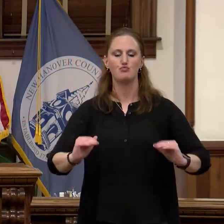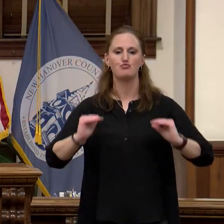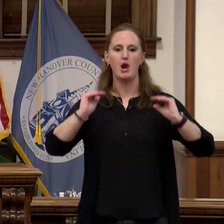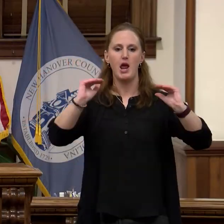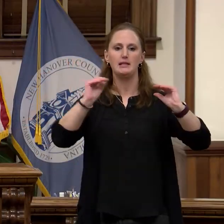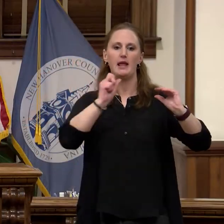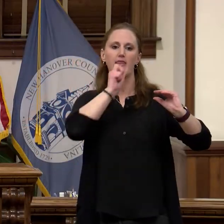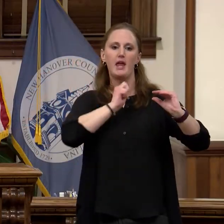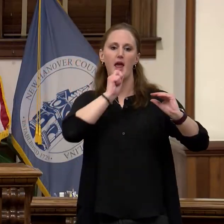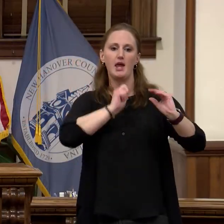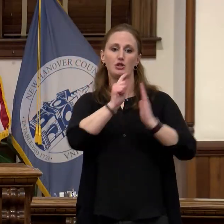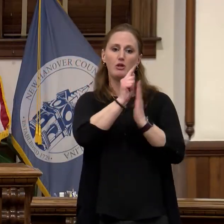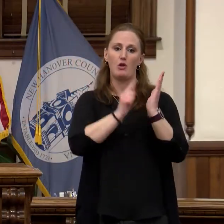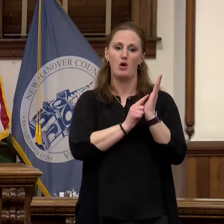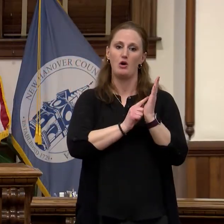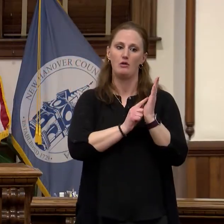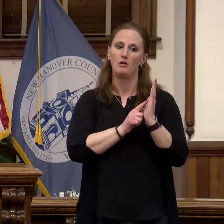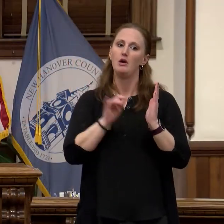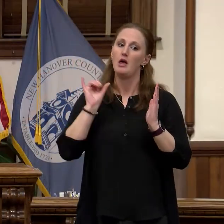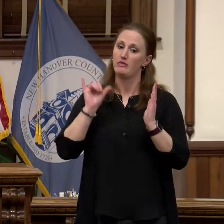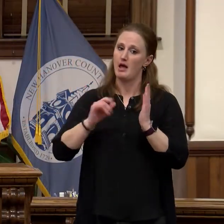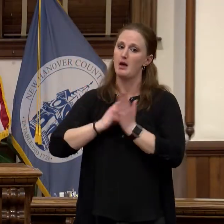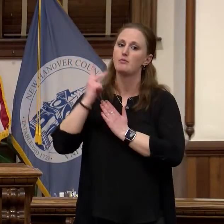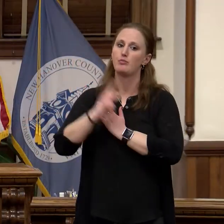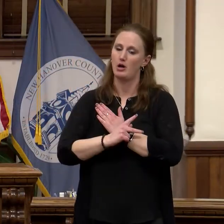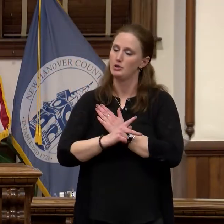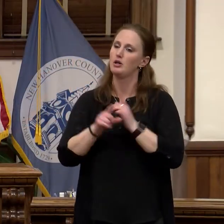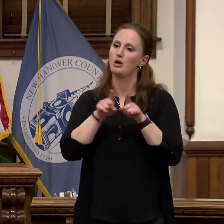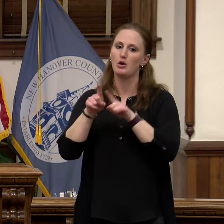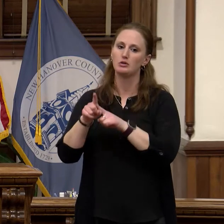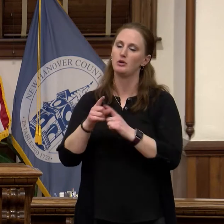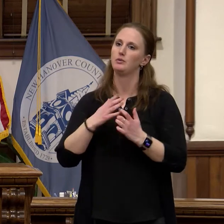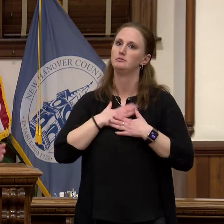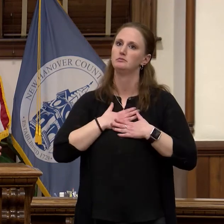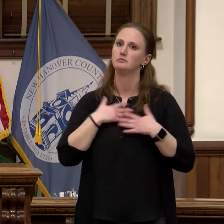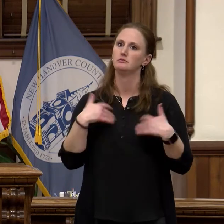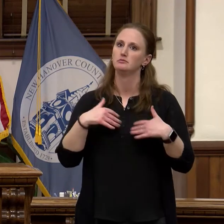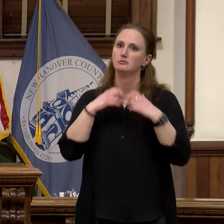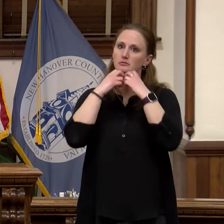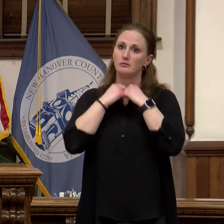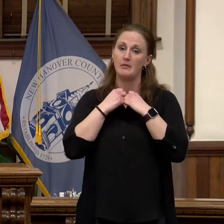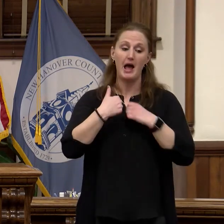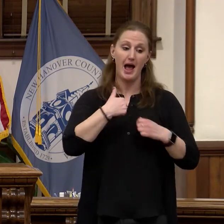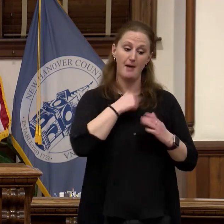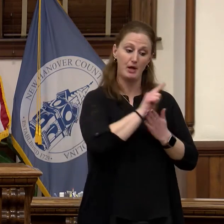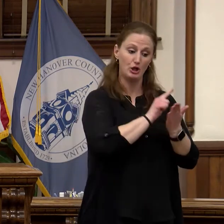close to my heart, because as a practicing attorney and a mom, I know the